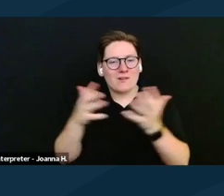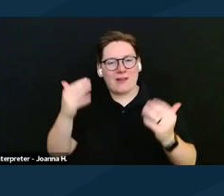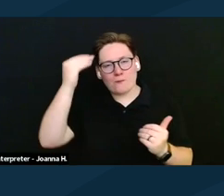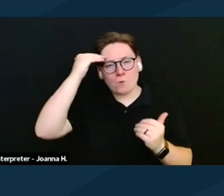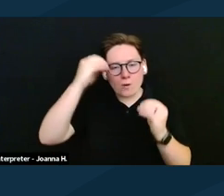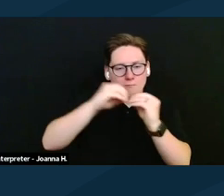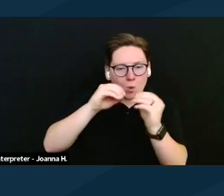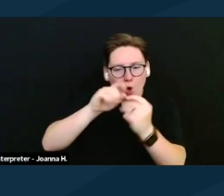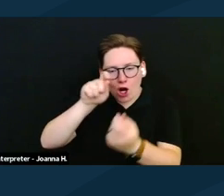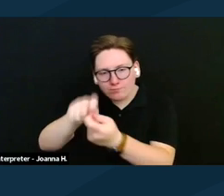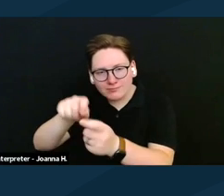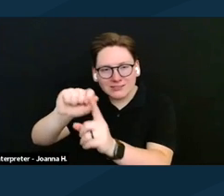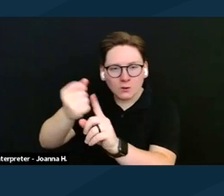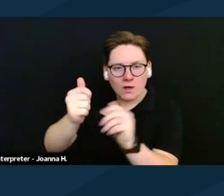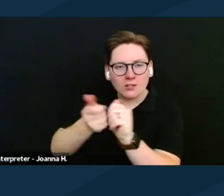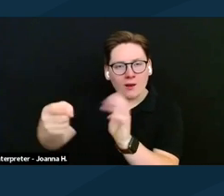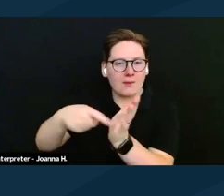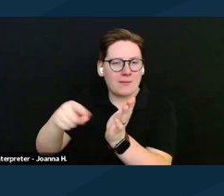about how the people are paying their housing expenses.